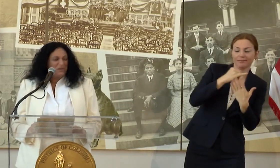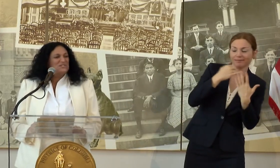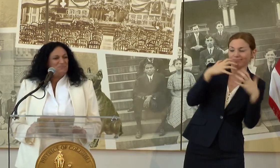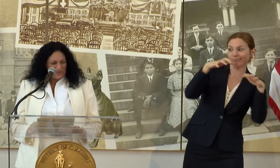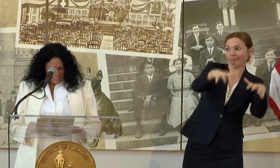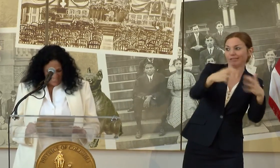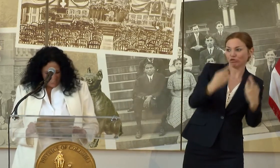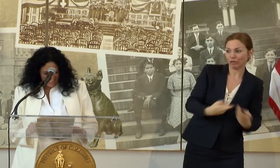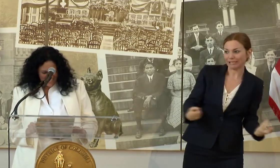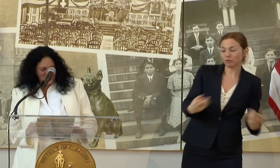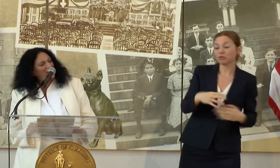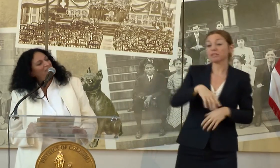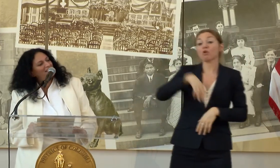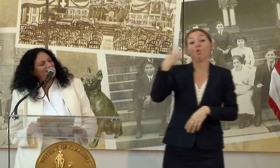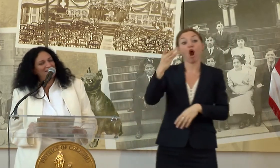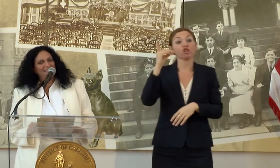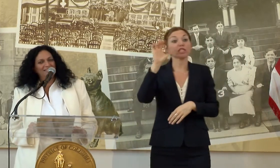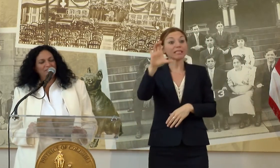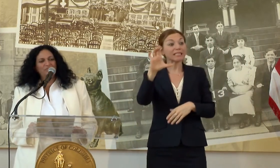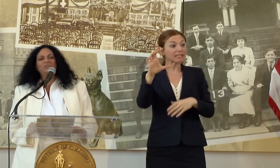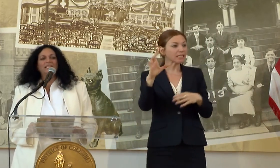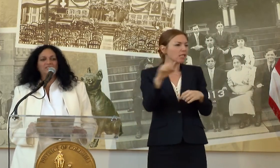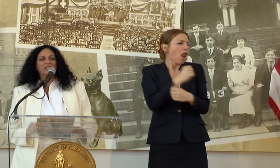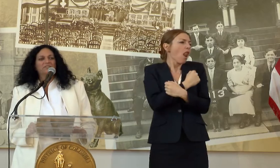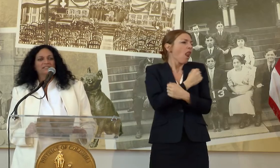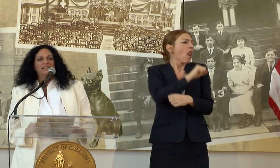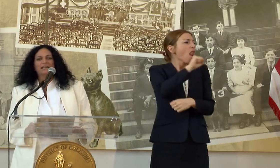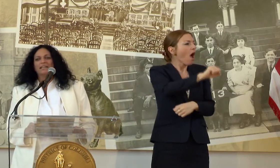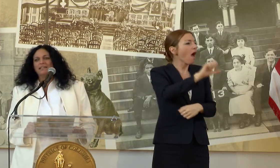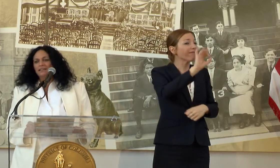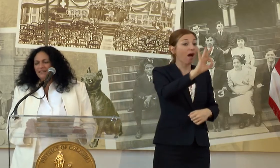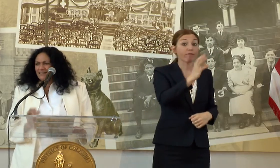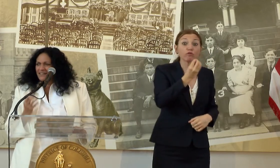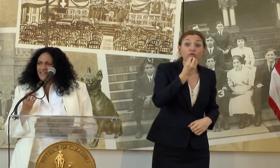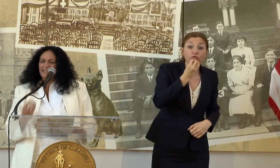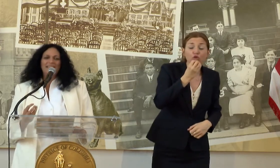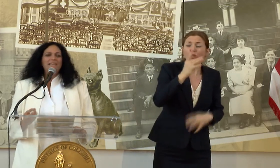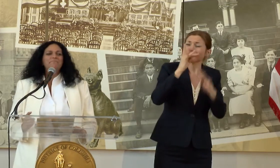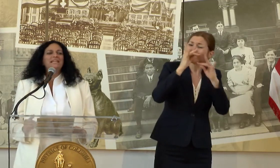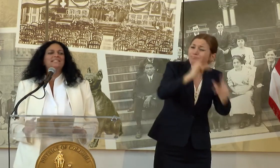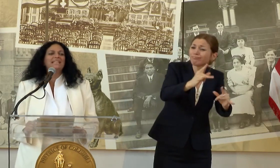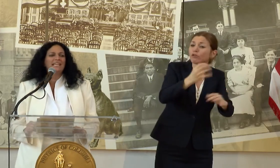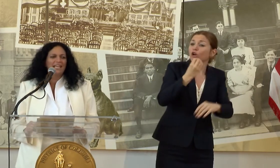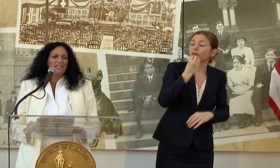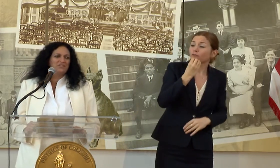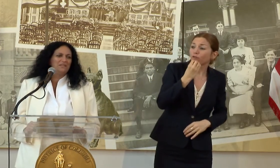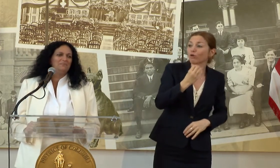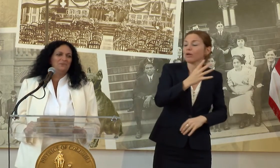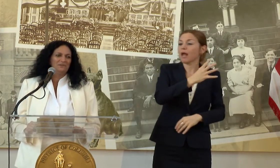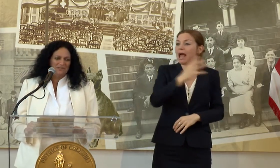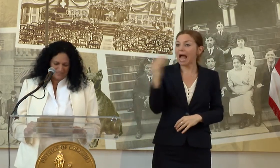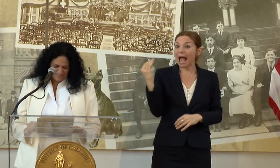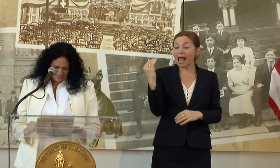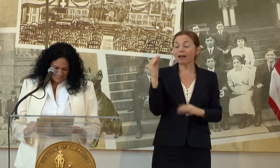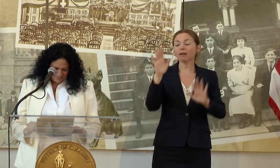MOST IMPORTANTLY ITS GENEROUS, TRULY GENEROUS AND IMMENSELY ENGAGED PEOPLE.